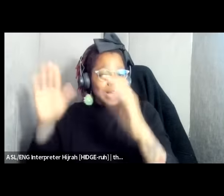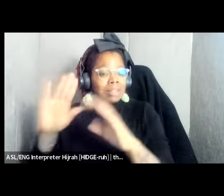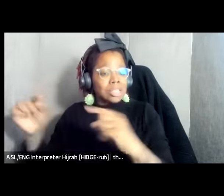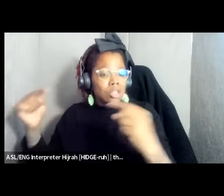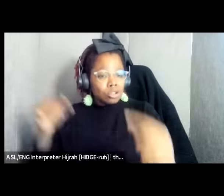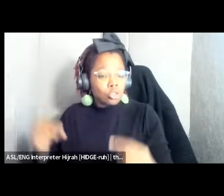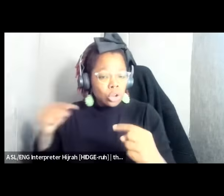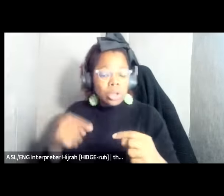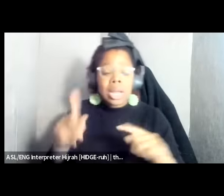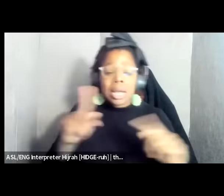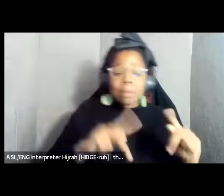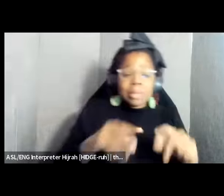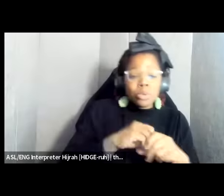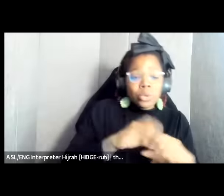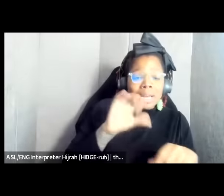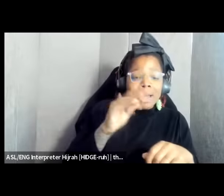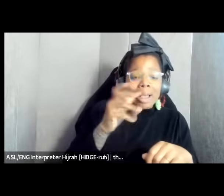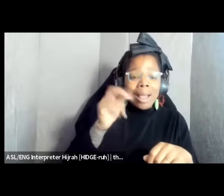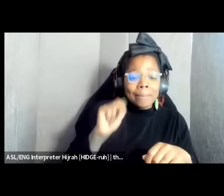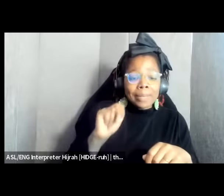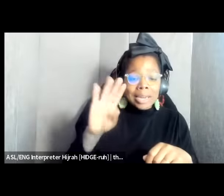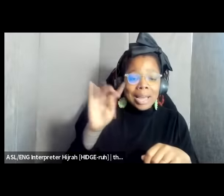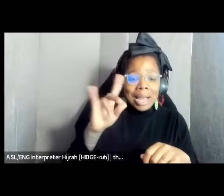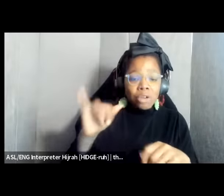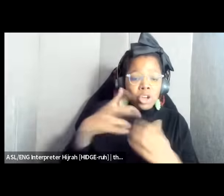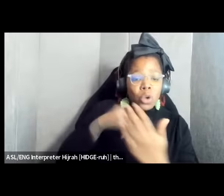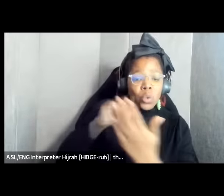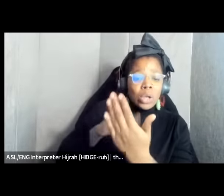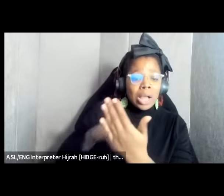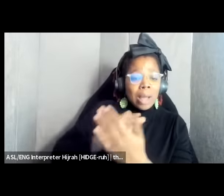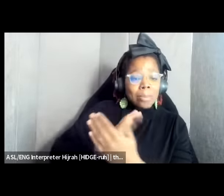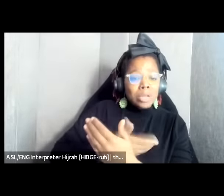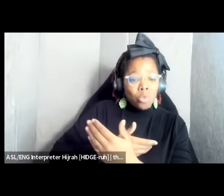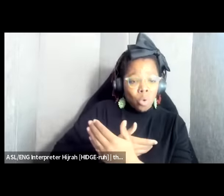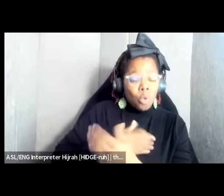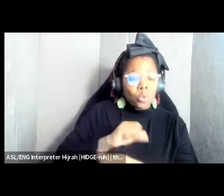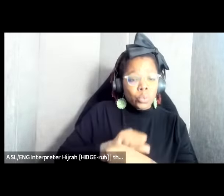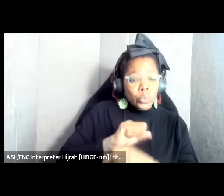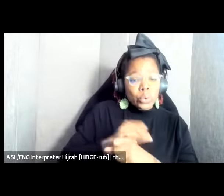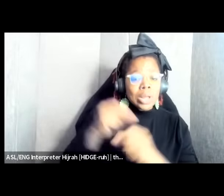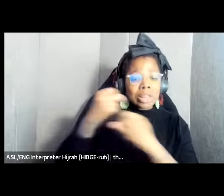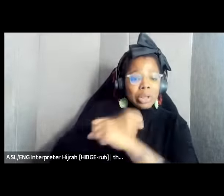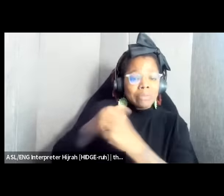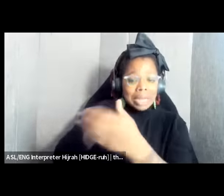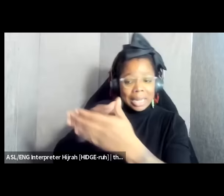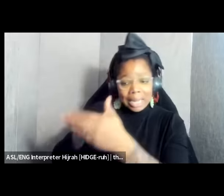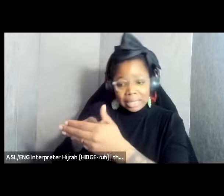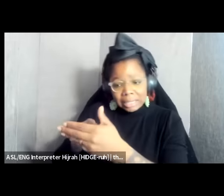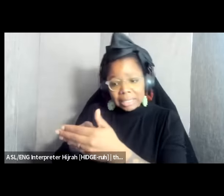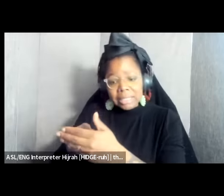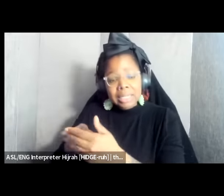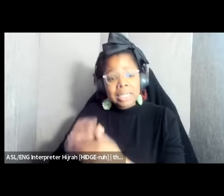folks in Camden County which we modeled our work after who was fighting against uh ilon musk and